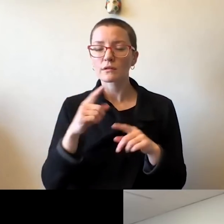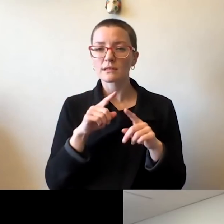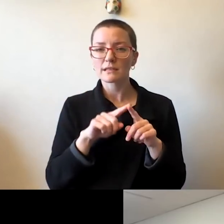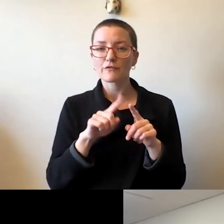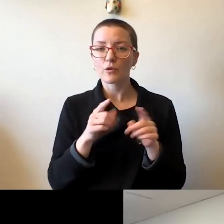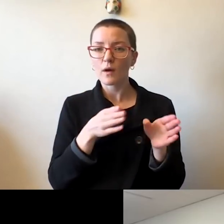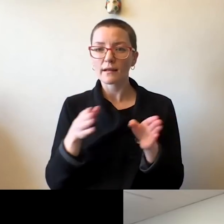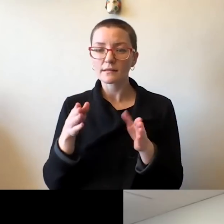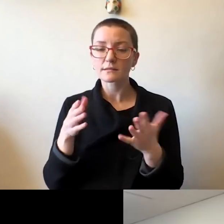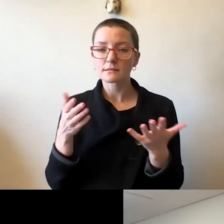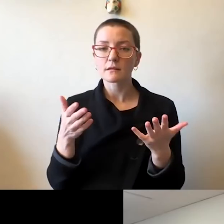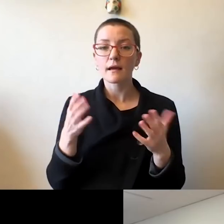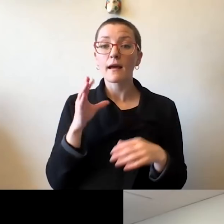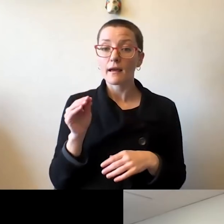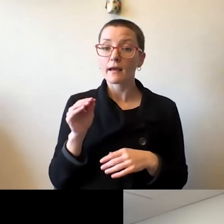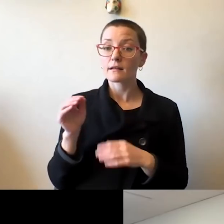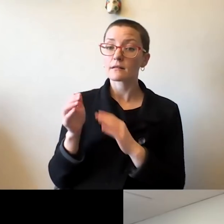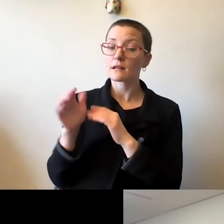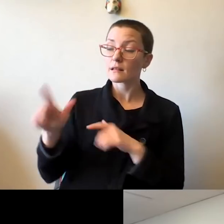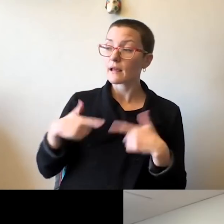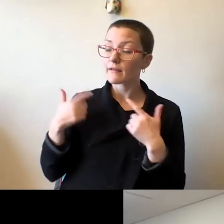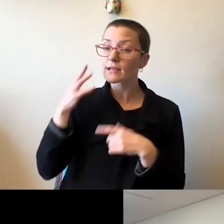and the life experiences of the different communities,